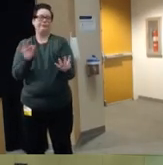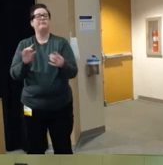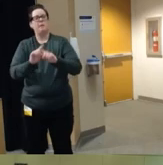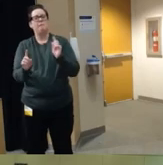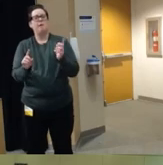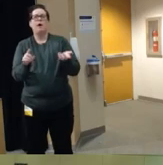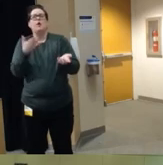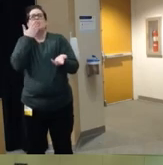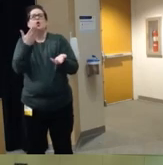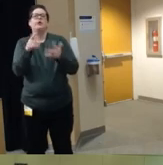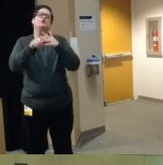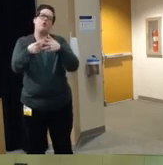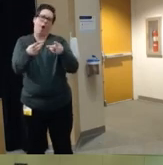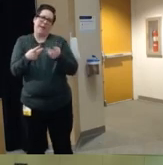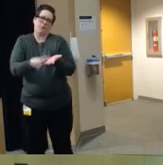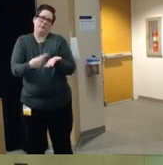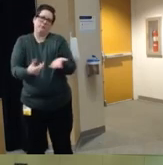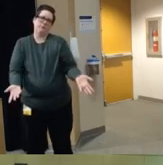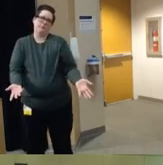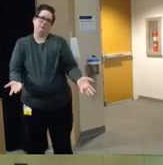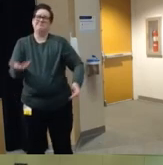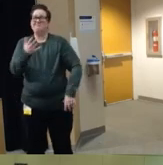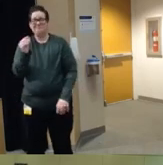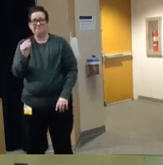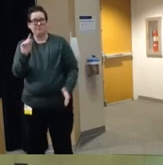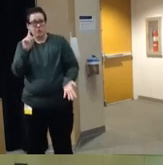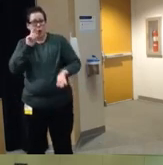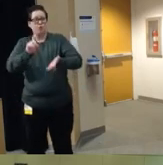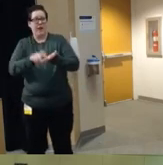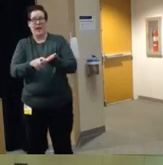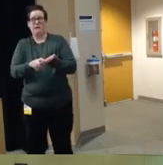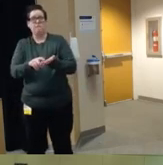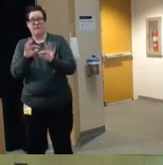to start um and I think just recognizing that families have different opinions not being afraid